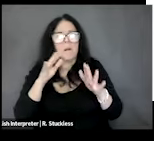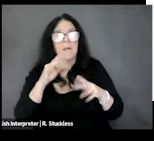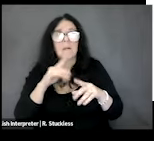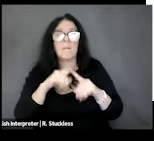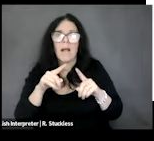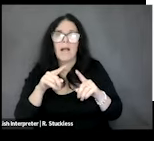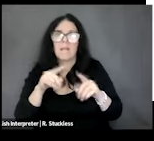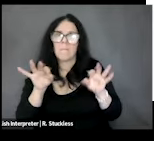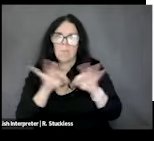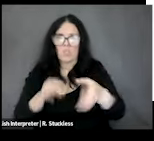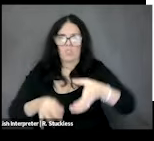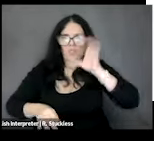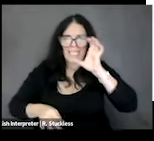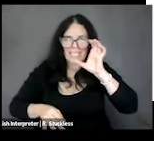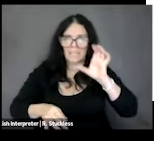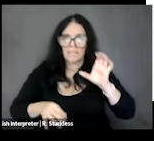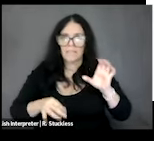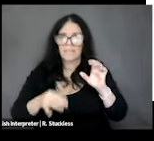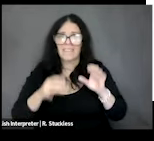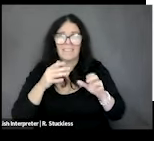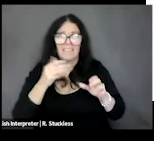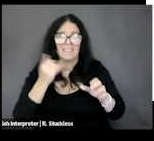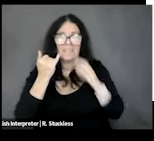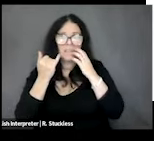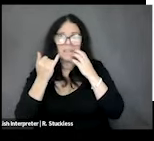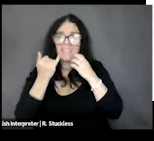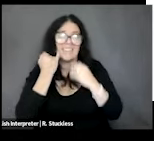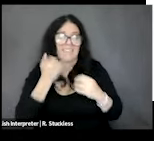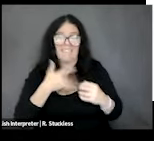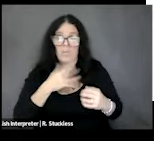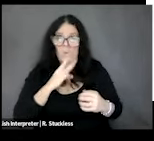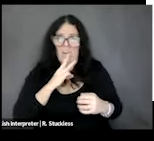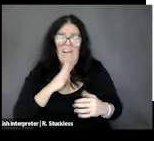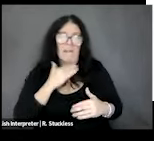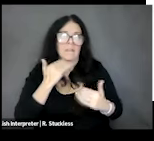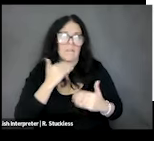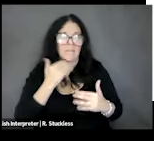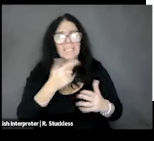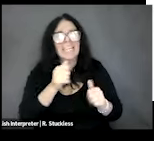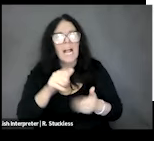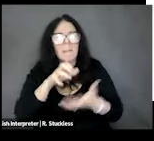with yourself. If you don't want to drink all the water all day long, you can mix it up a little bit